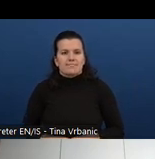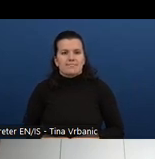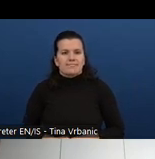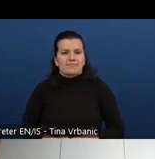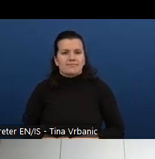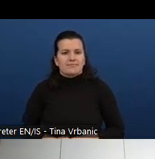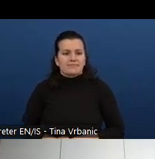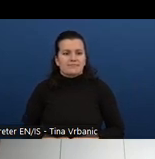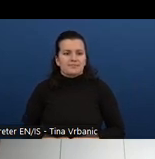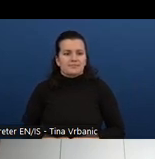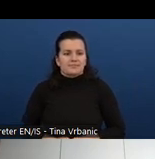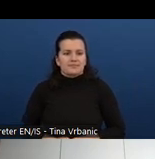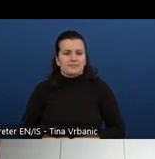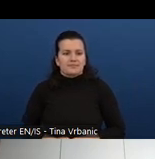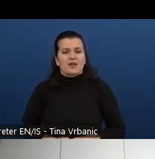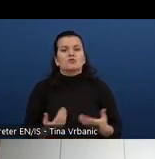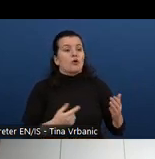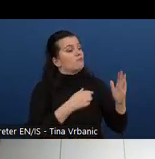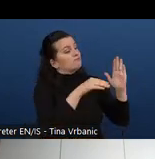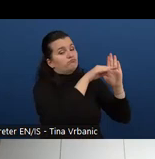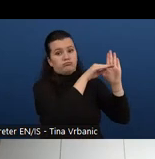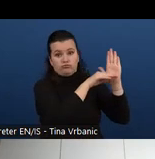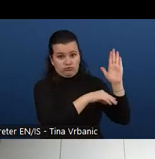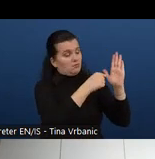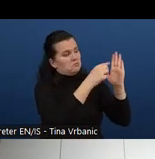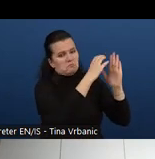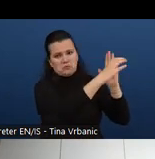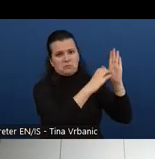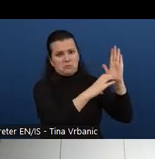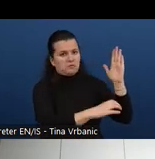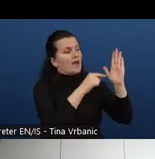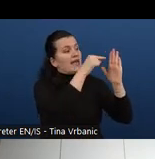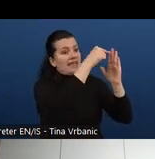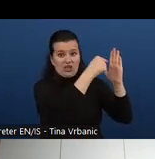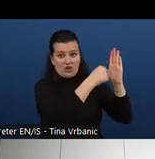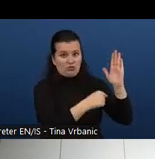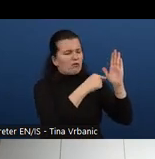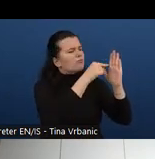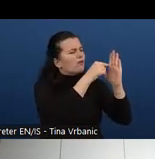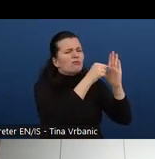Learning outcomes are basically what a student is supposed to know or be able to do after